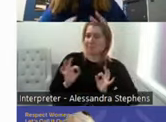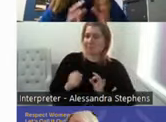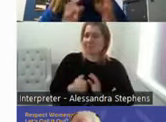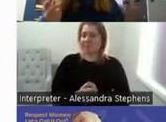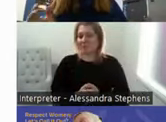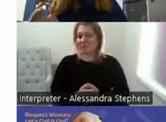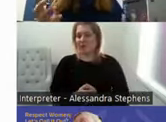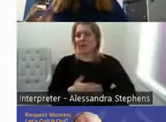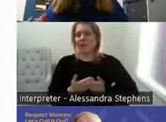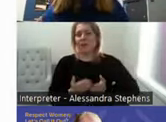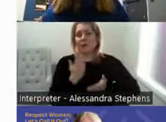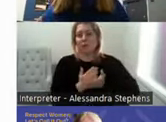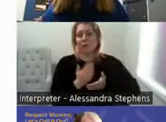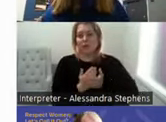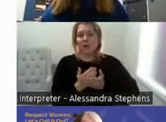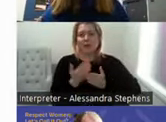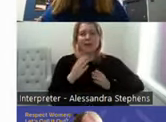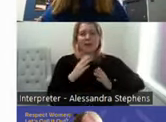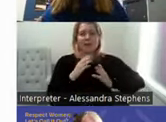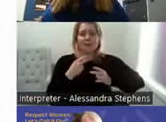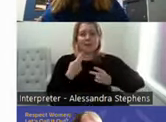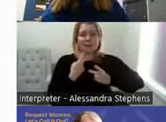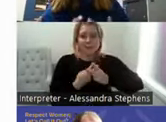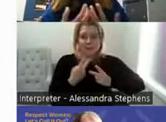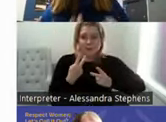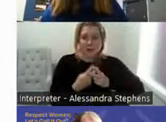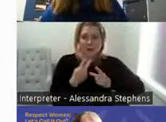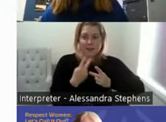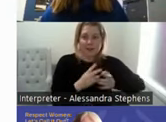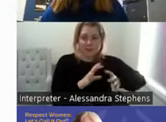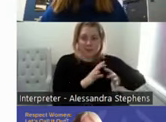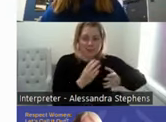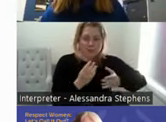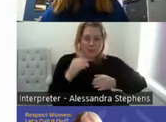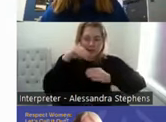is intimate to our quality of life. And to be acknowledged as a sexual being,